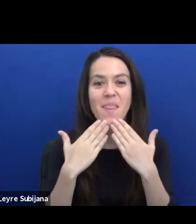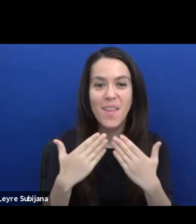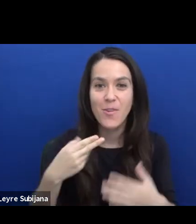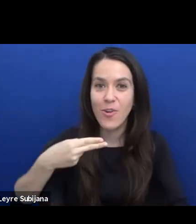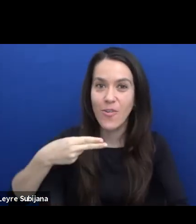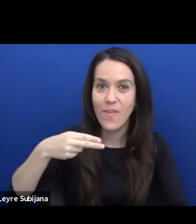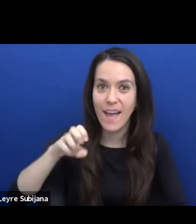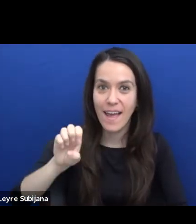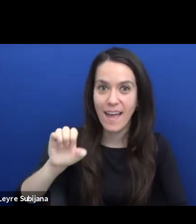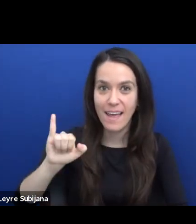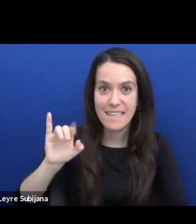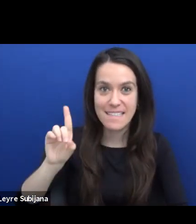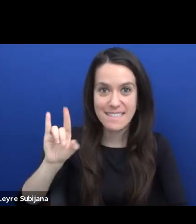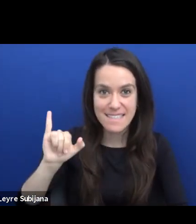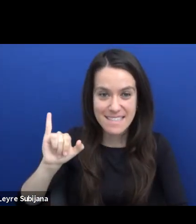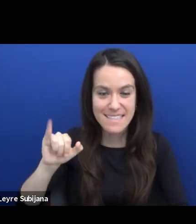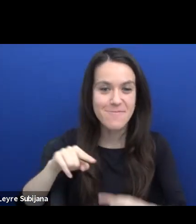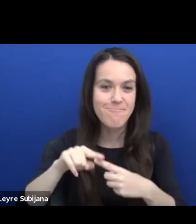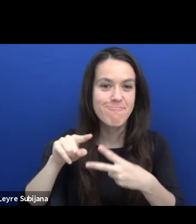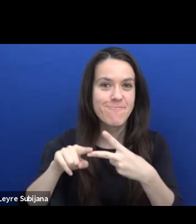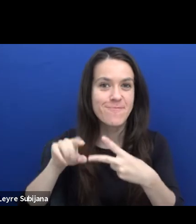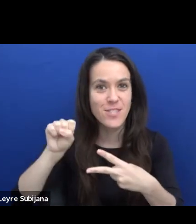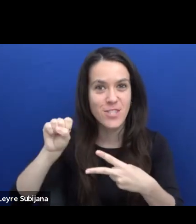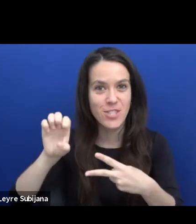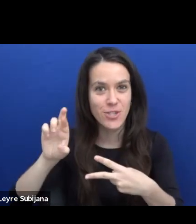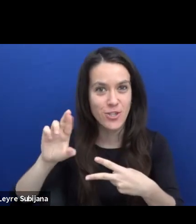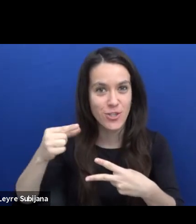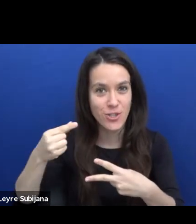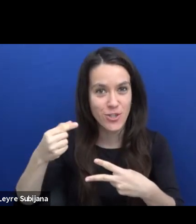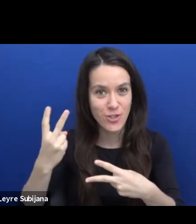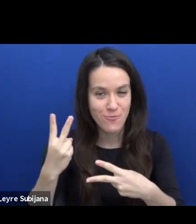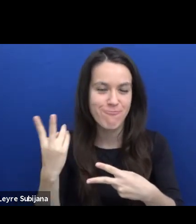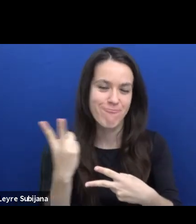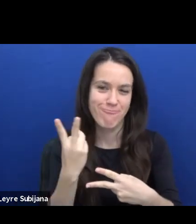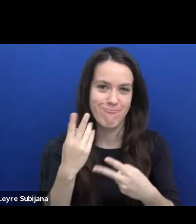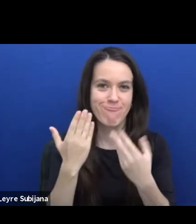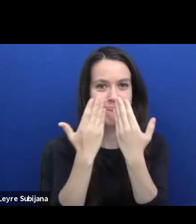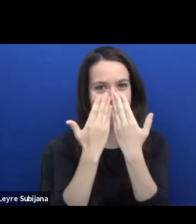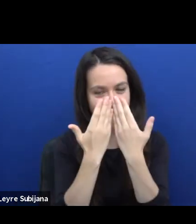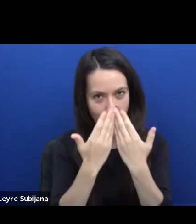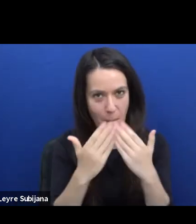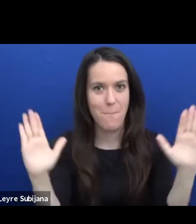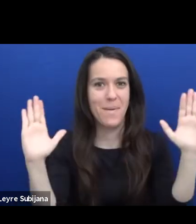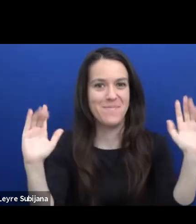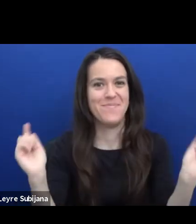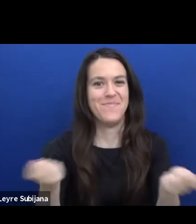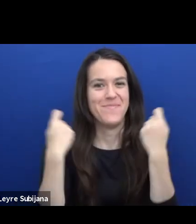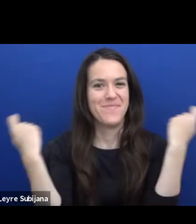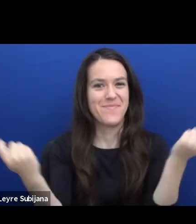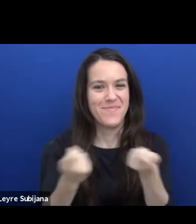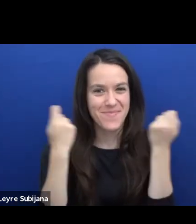for your kind and theatre celebrating remarks. On behalf of the entire team,